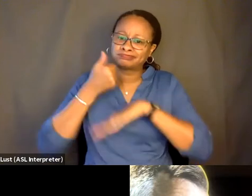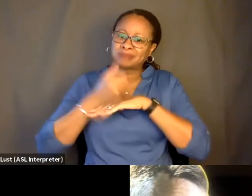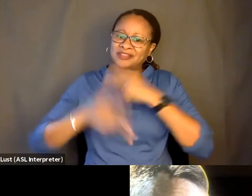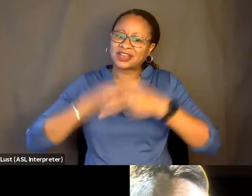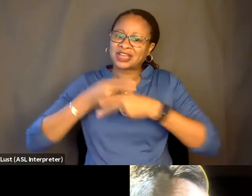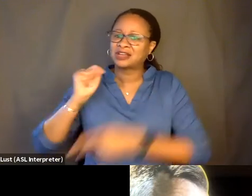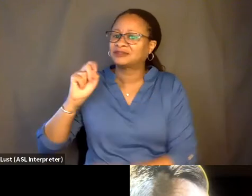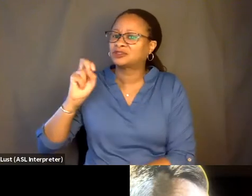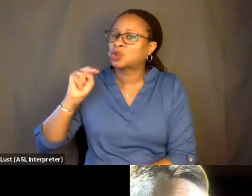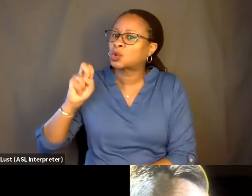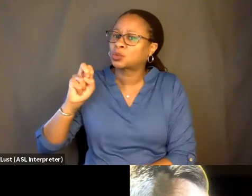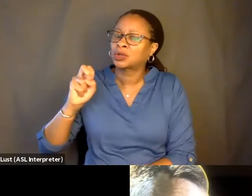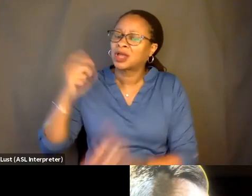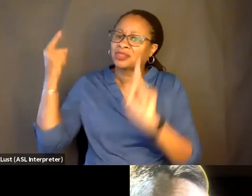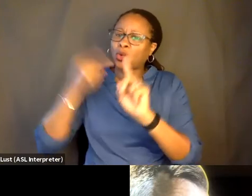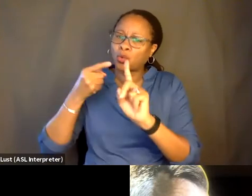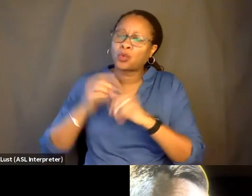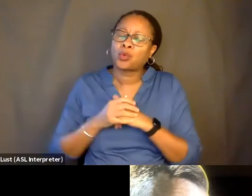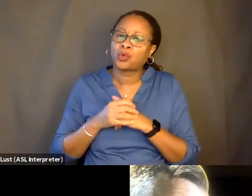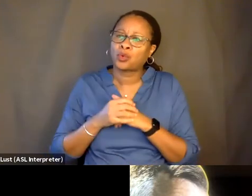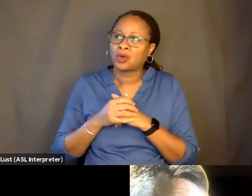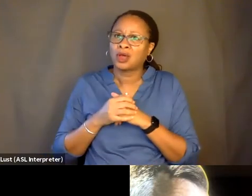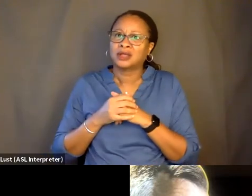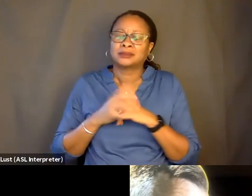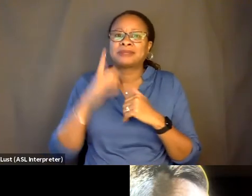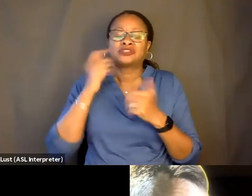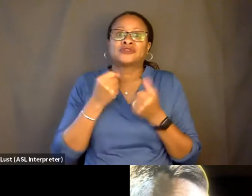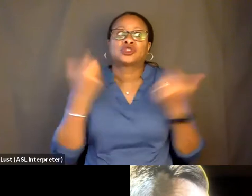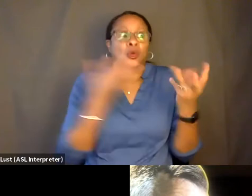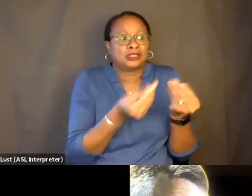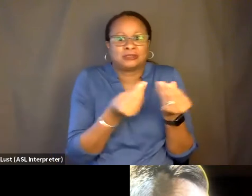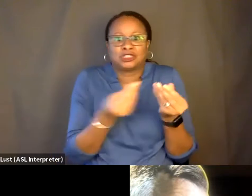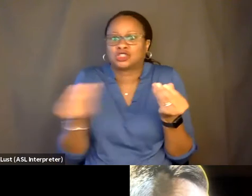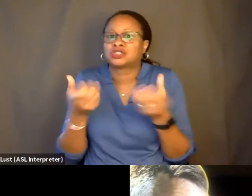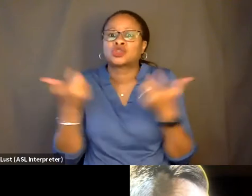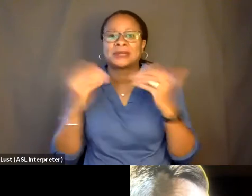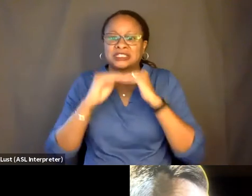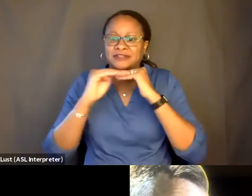were going for given that there-- there's so much material and so many different layers to this narrative?